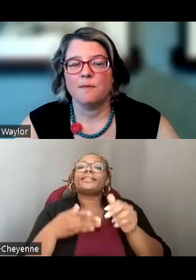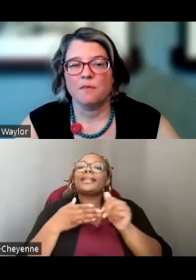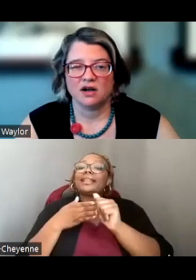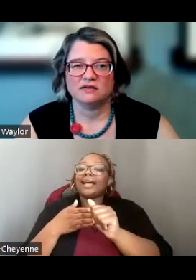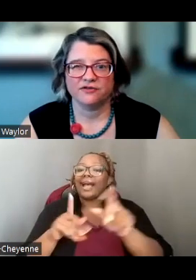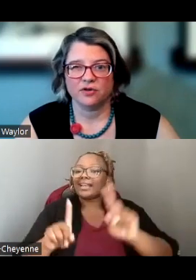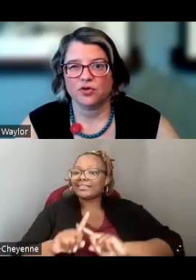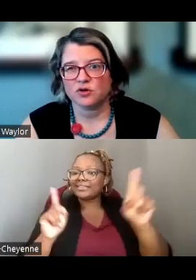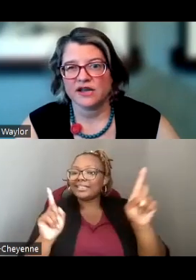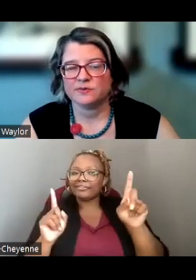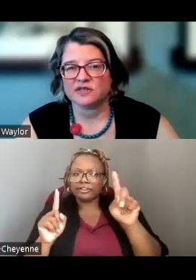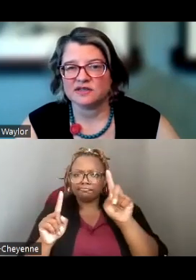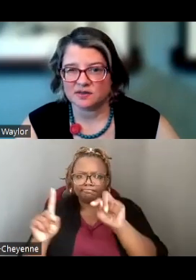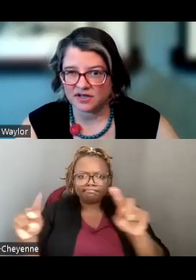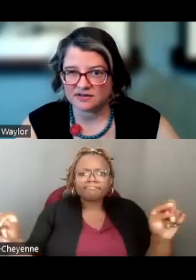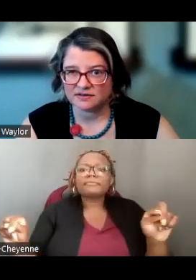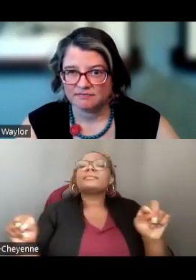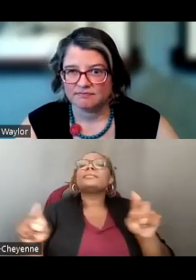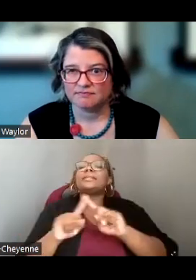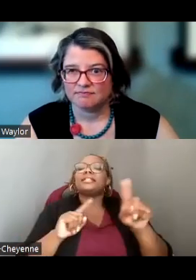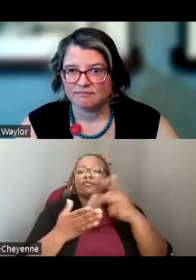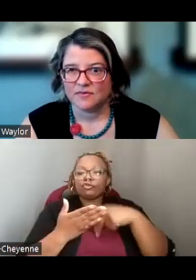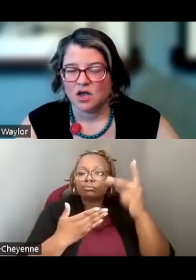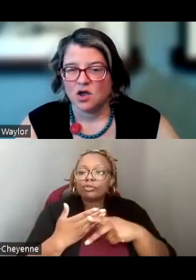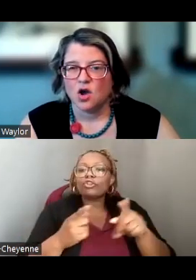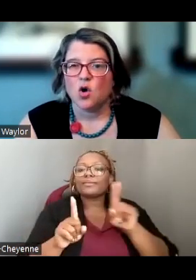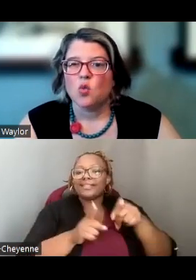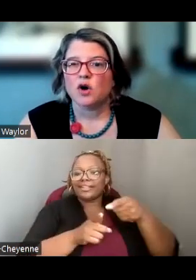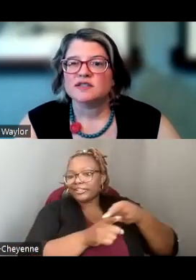AMONG DIFFERENT PROGRAMS AND DISCIPLINES.